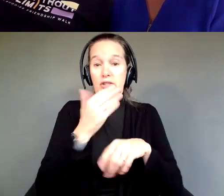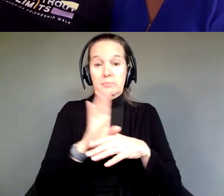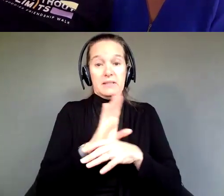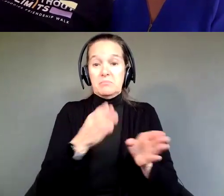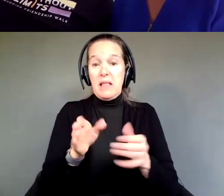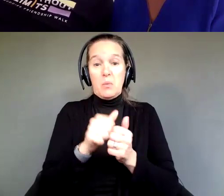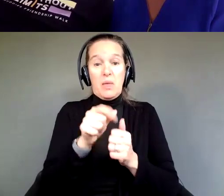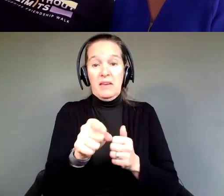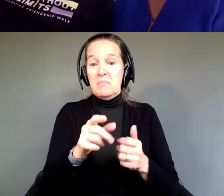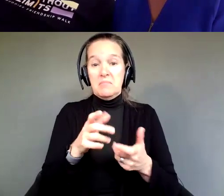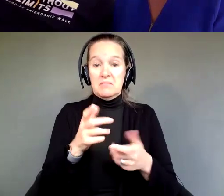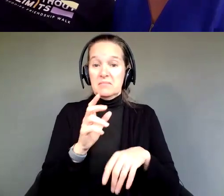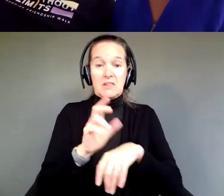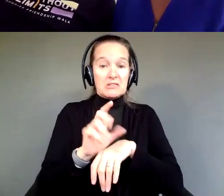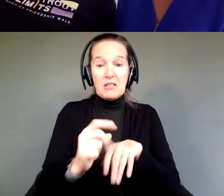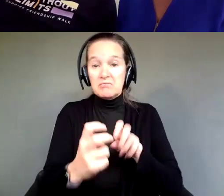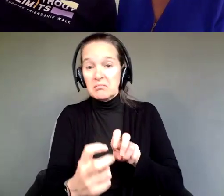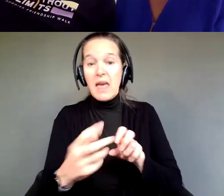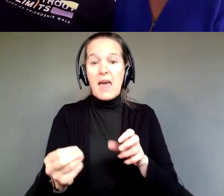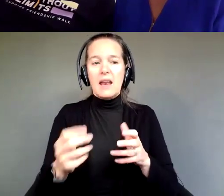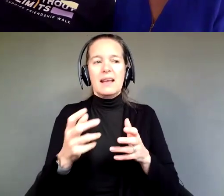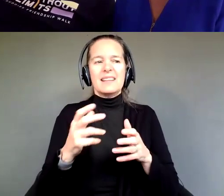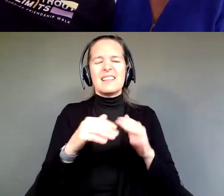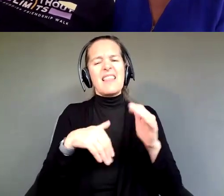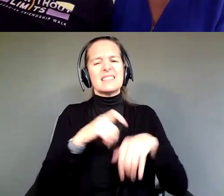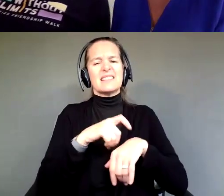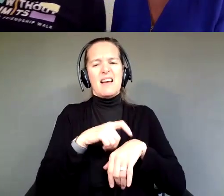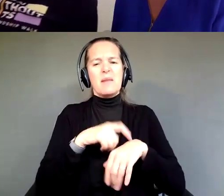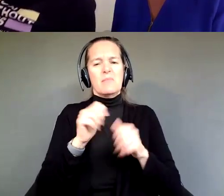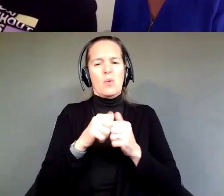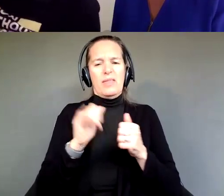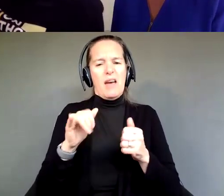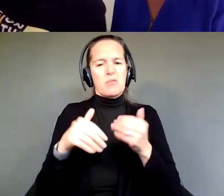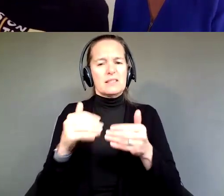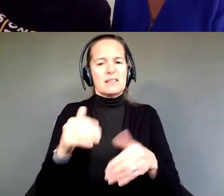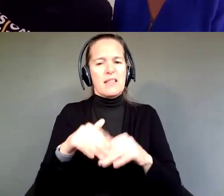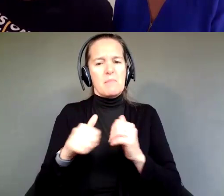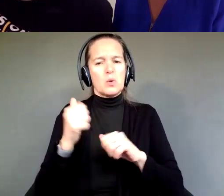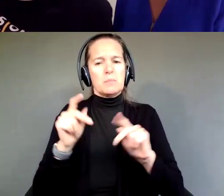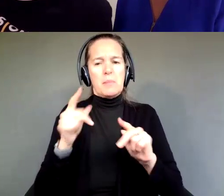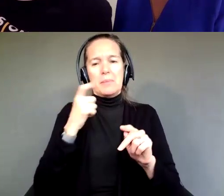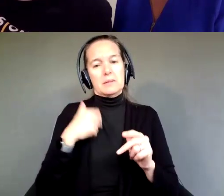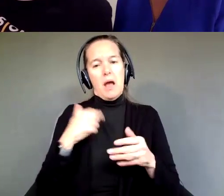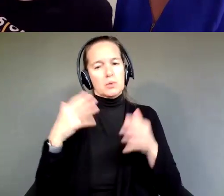went through the process in less time than most people take, because I was just so determined. So, we were able to receive support from VR,